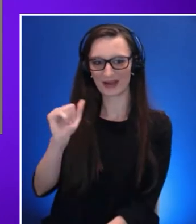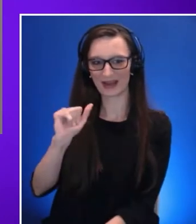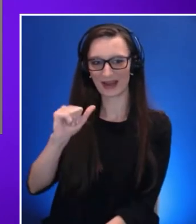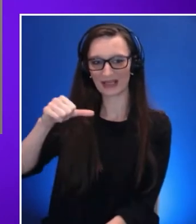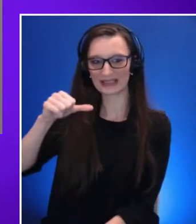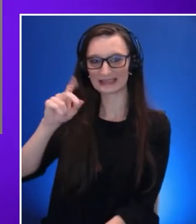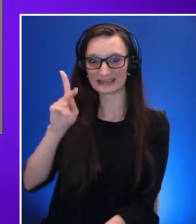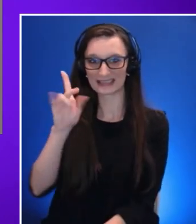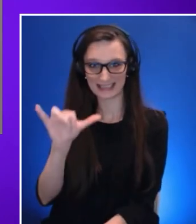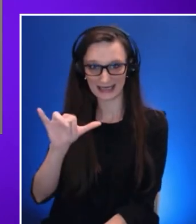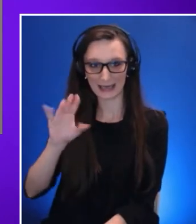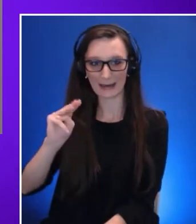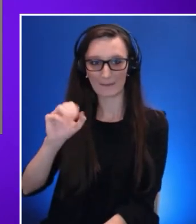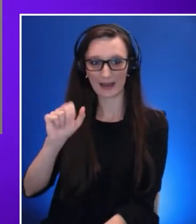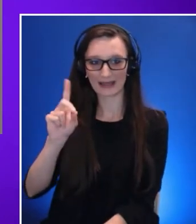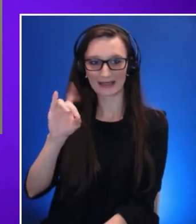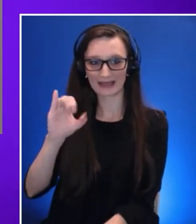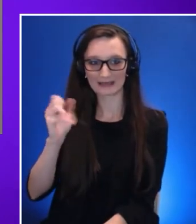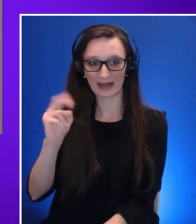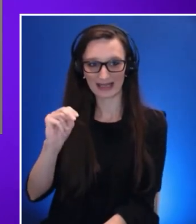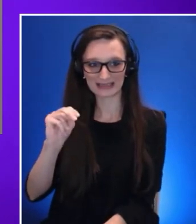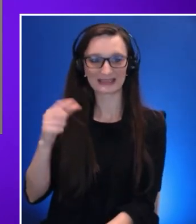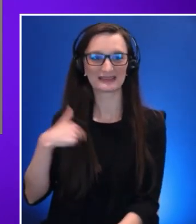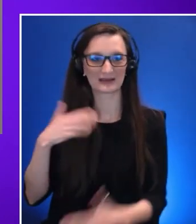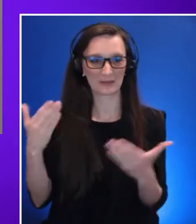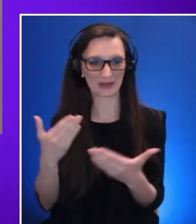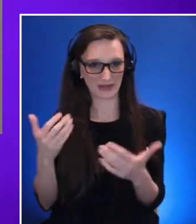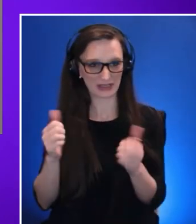to share Accenture's journey towards inclusive XR at scale.